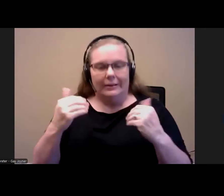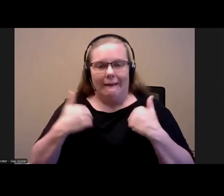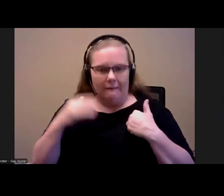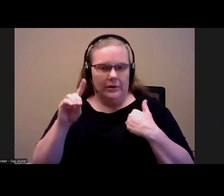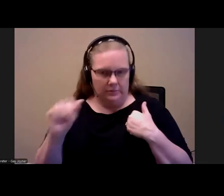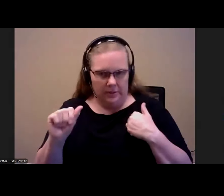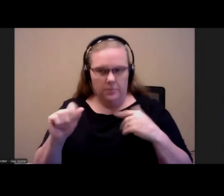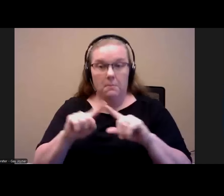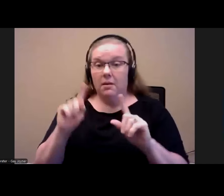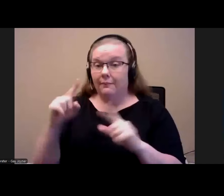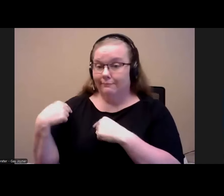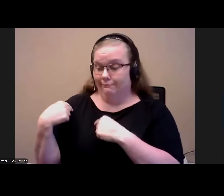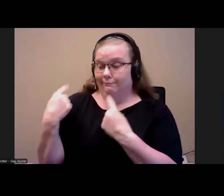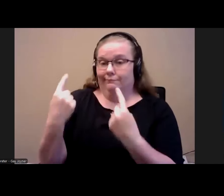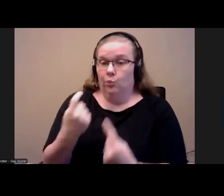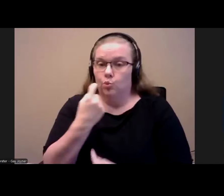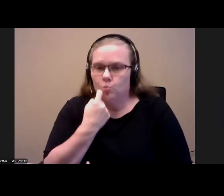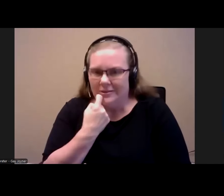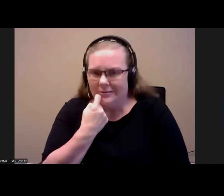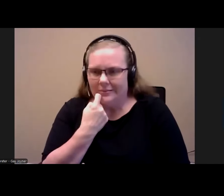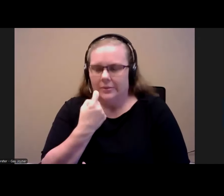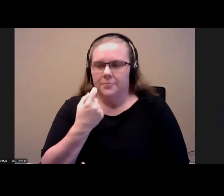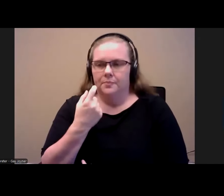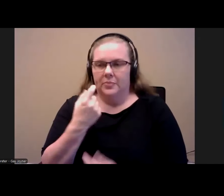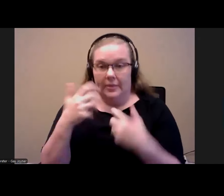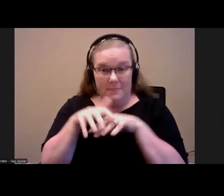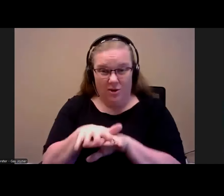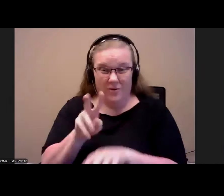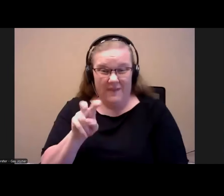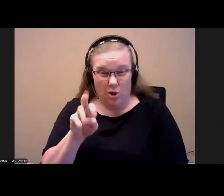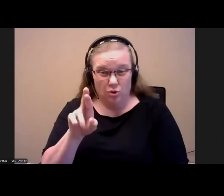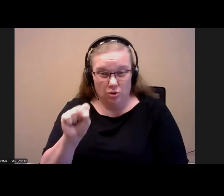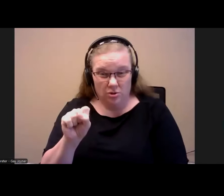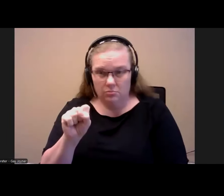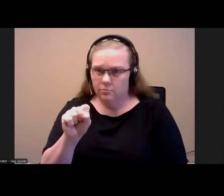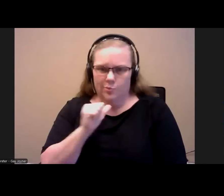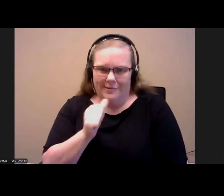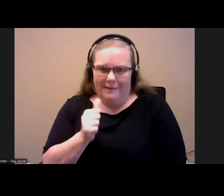Until now, until recently, the mainstream vouchers were not able to be at operated